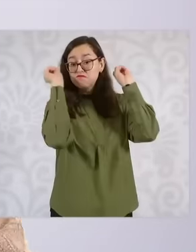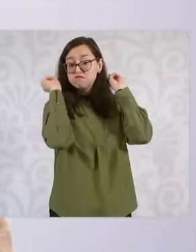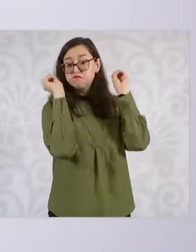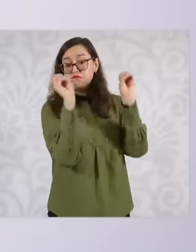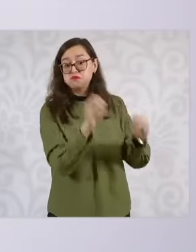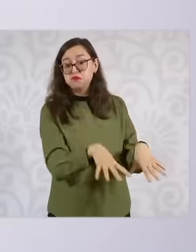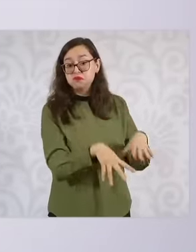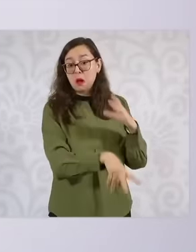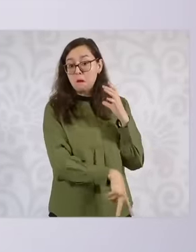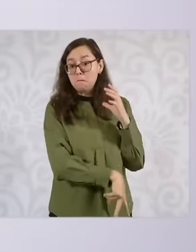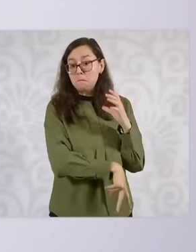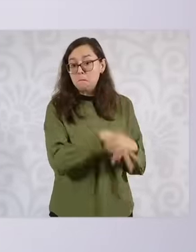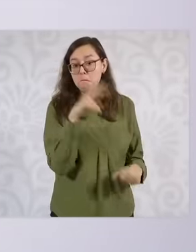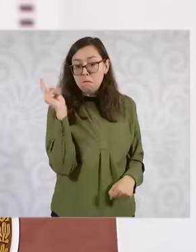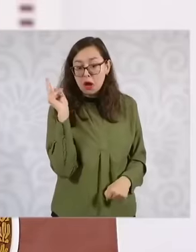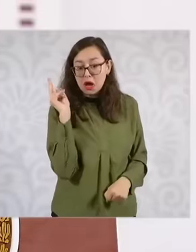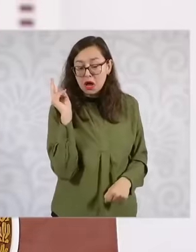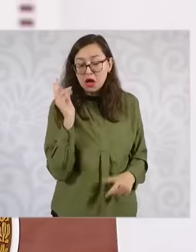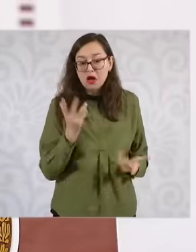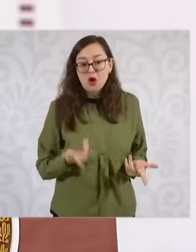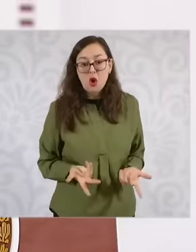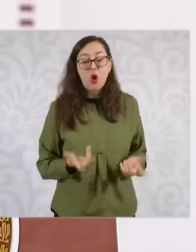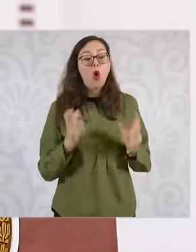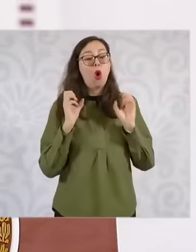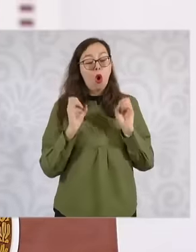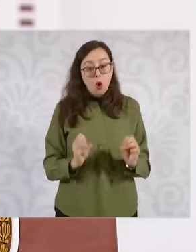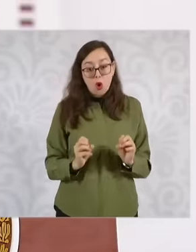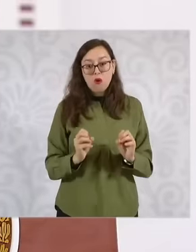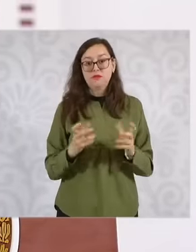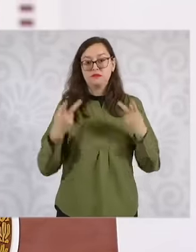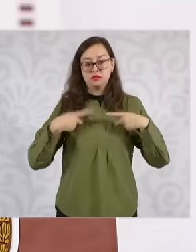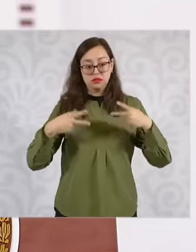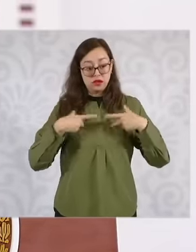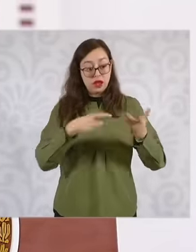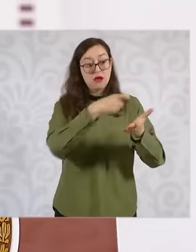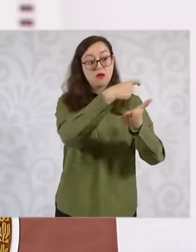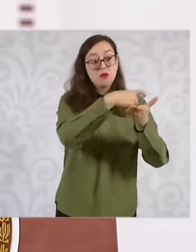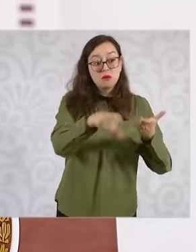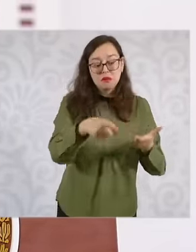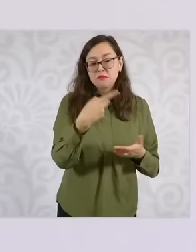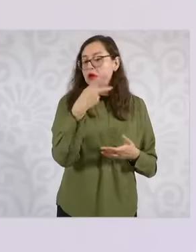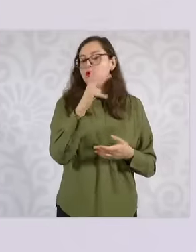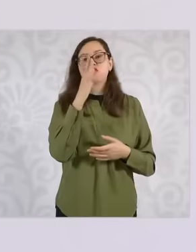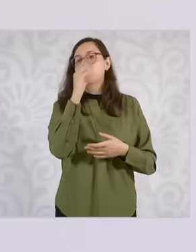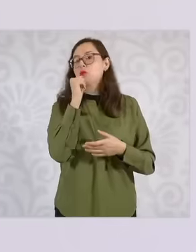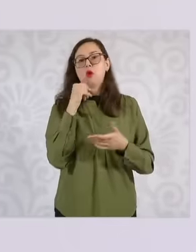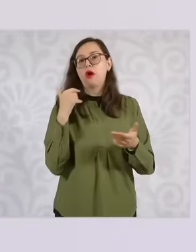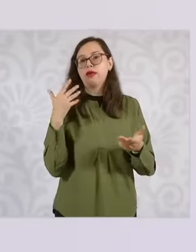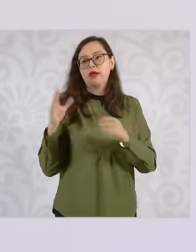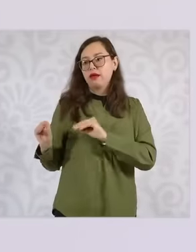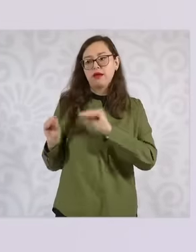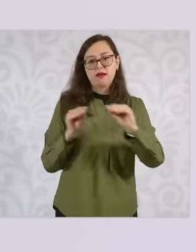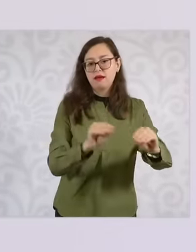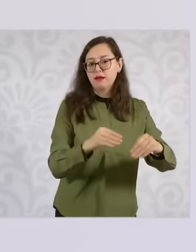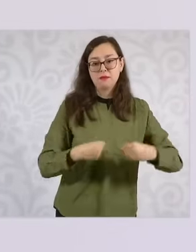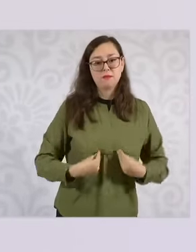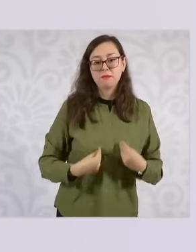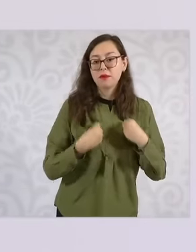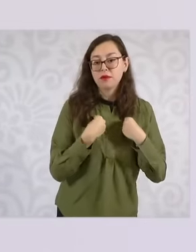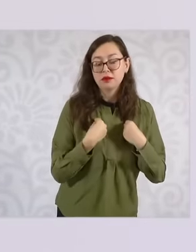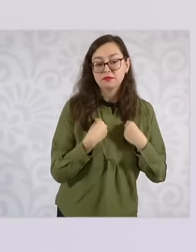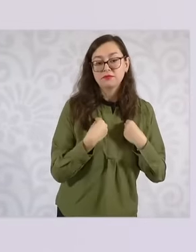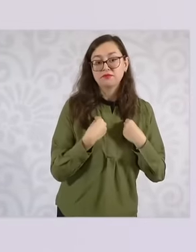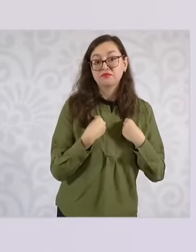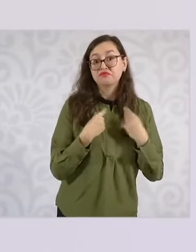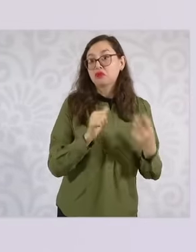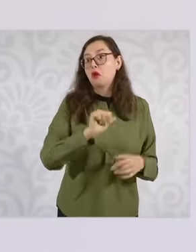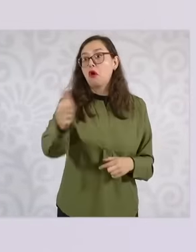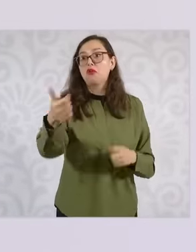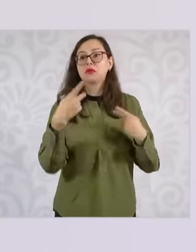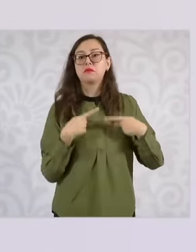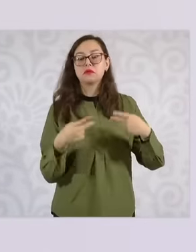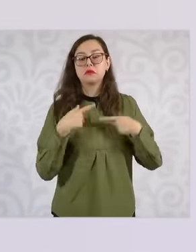have been occupied by those who are not the owners originals hey who already live in these places and